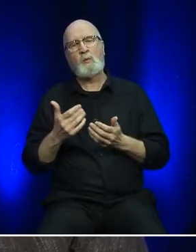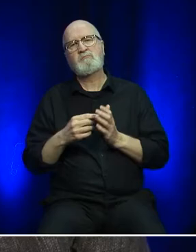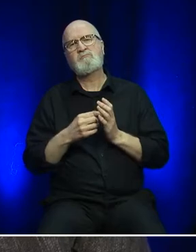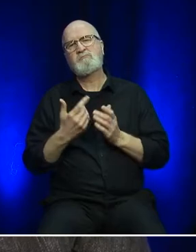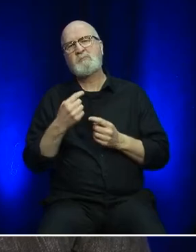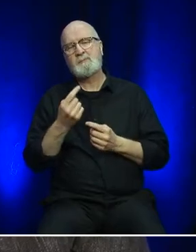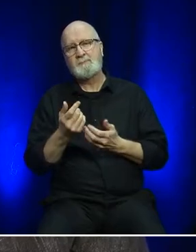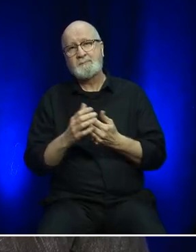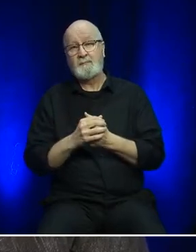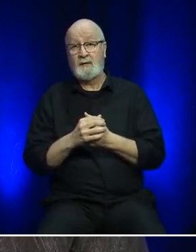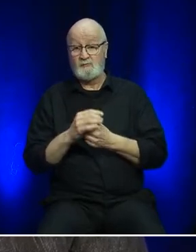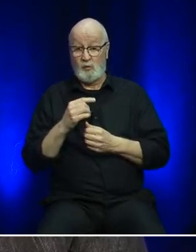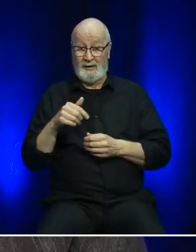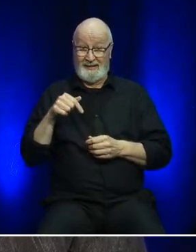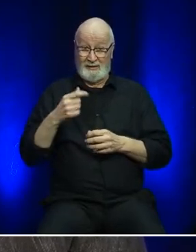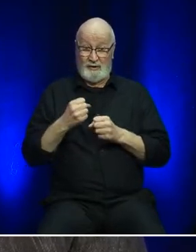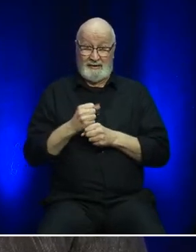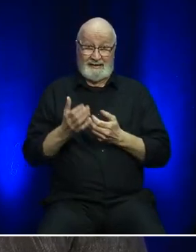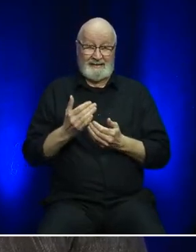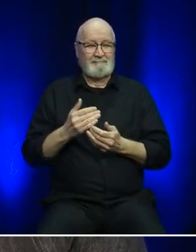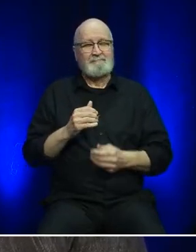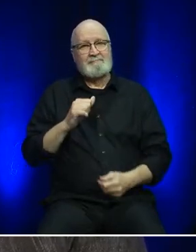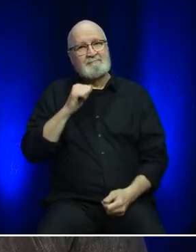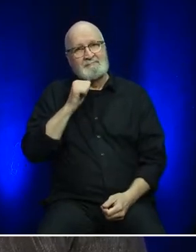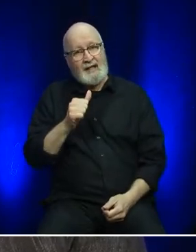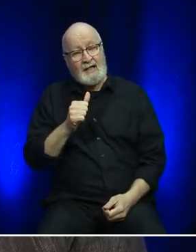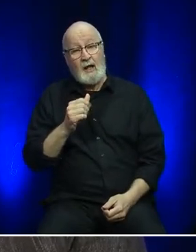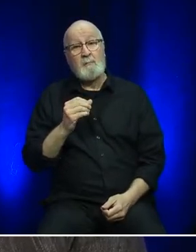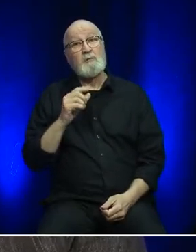It hasn’t been an easy year, and yet we have a lot to be proud of.